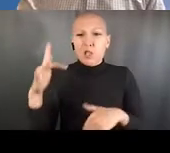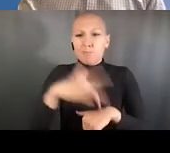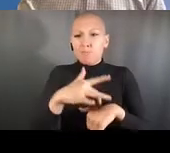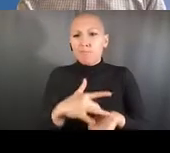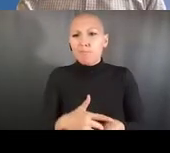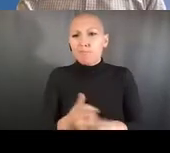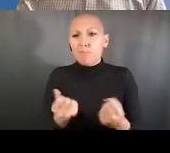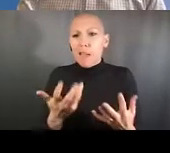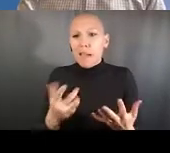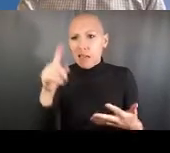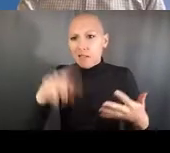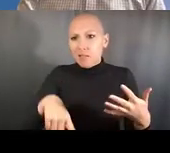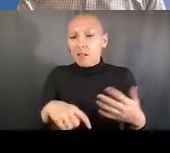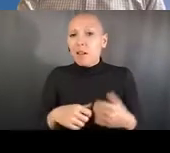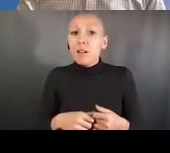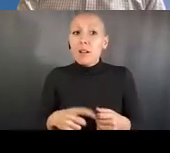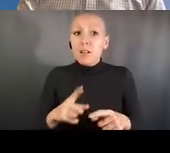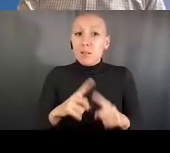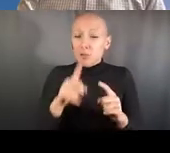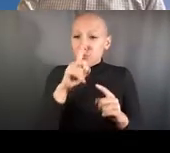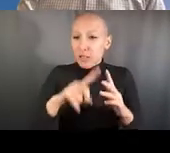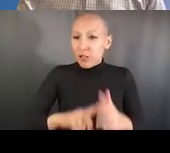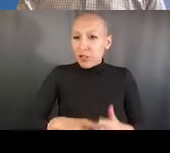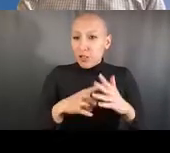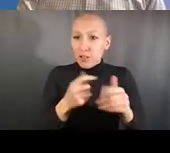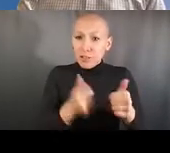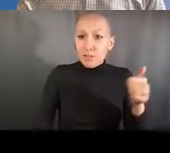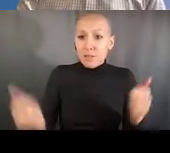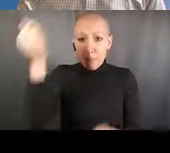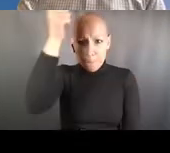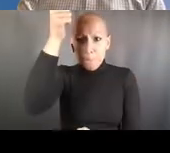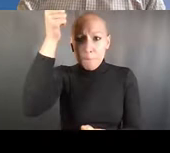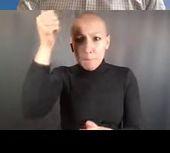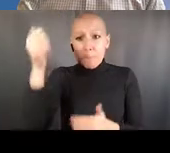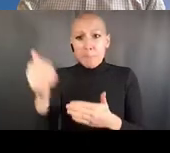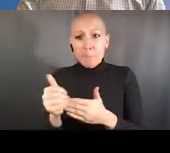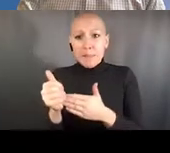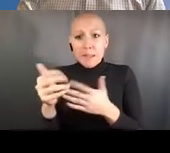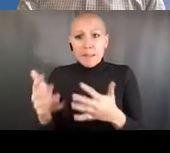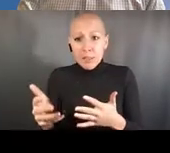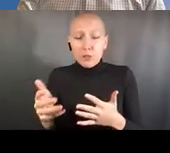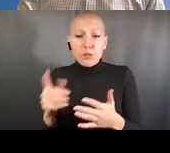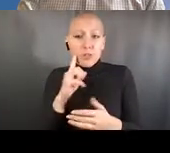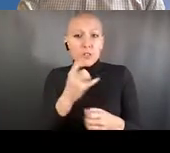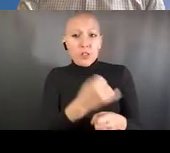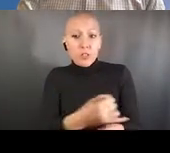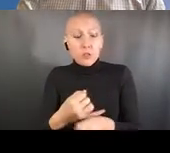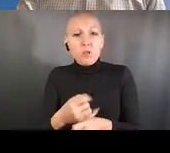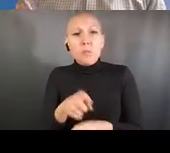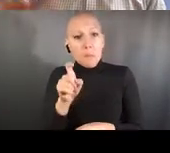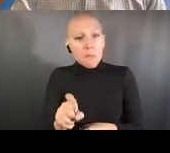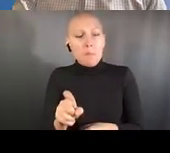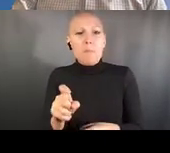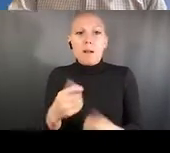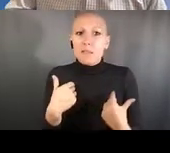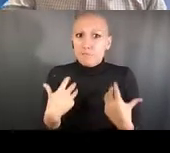to write a paper about the subject in the molecular biology of the cell. And that's shown on the right, and there's a link to it on the bottom,